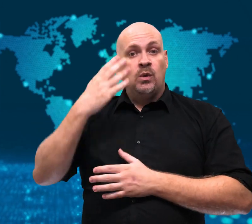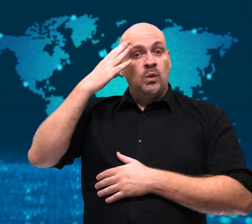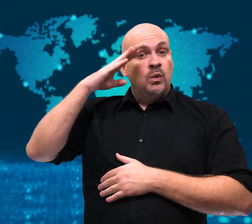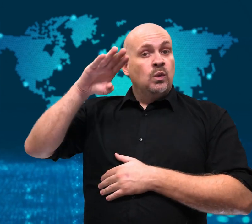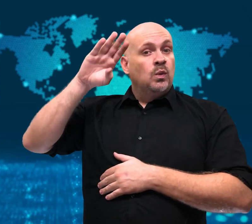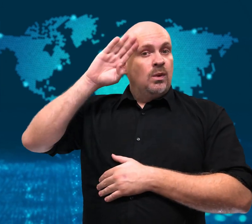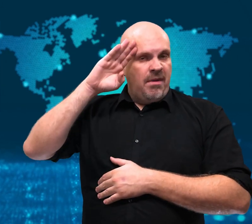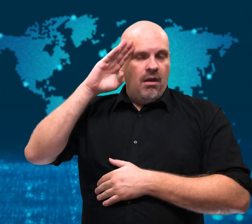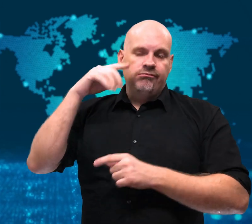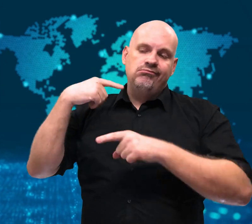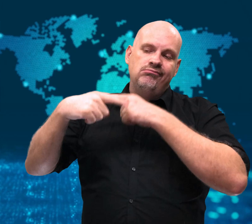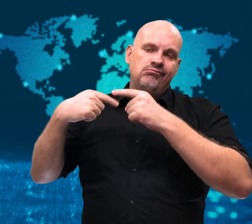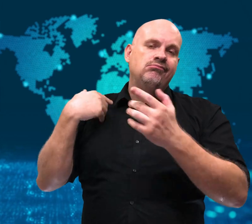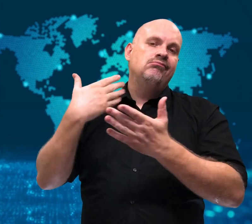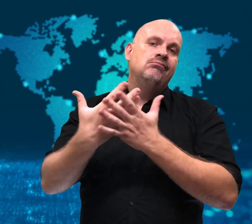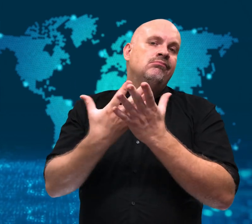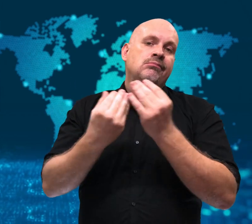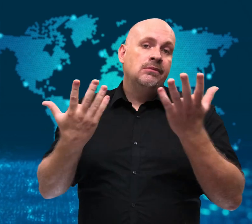Typically,